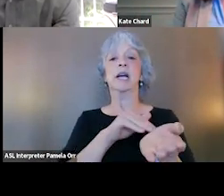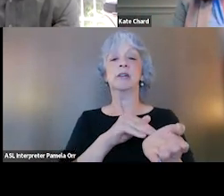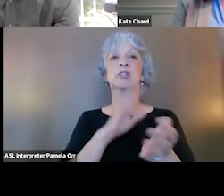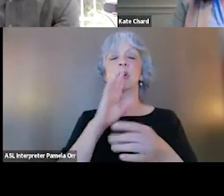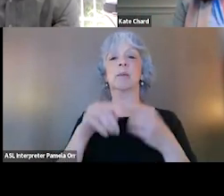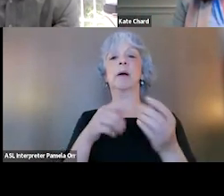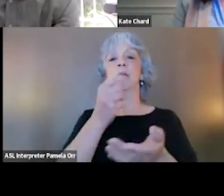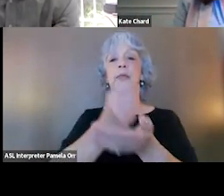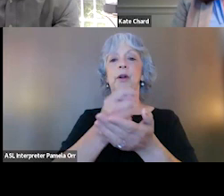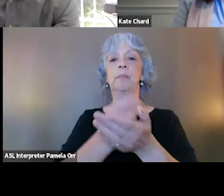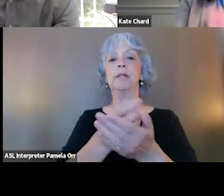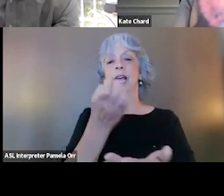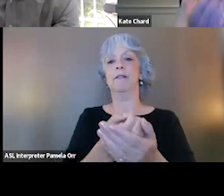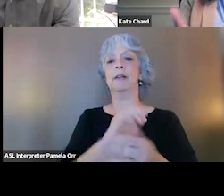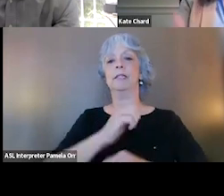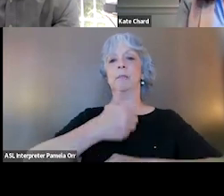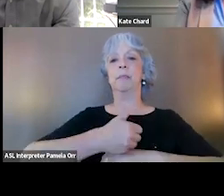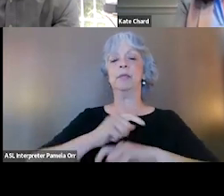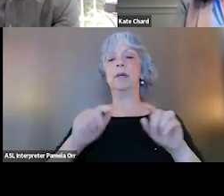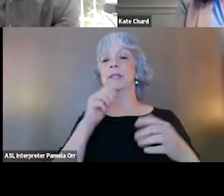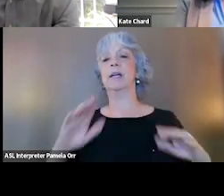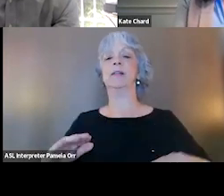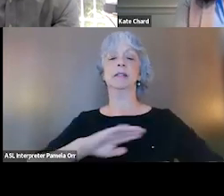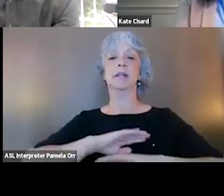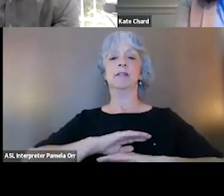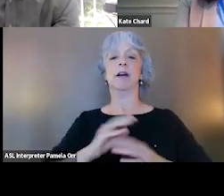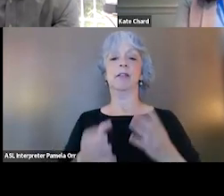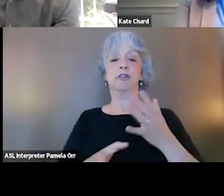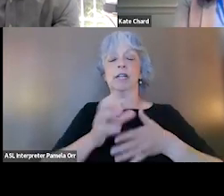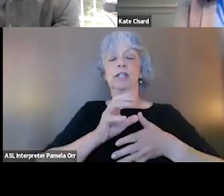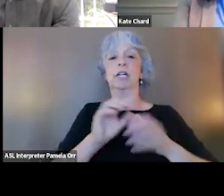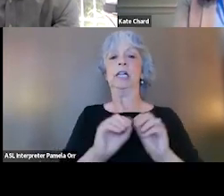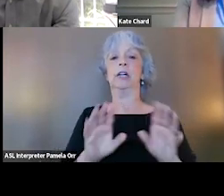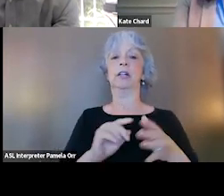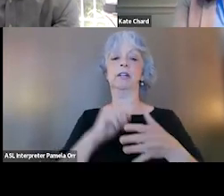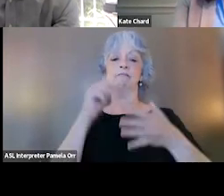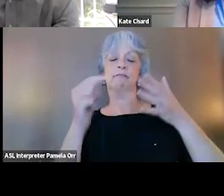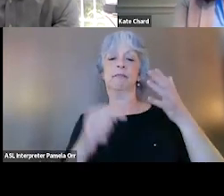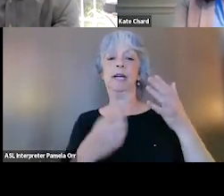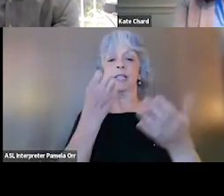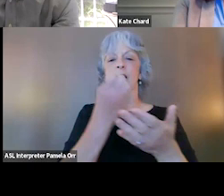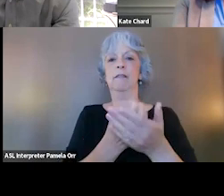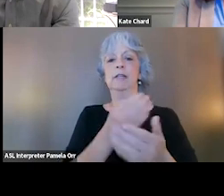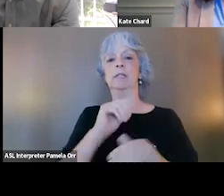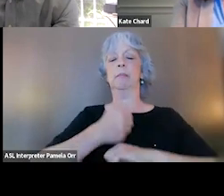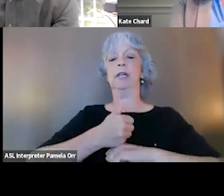as evidence-based when it actually doesn't meet the criteria very clearly outlined as an evidence-based treatment in the guidelines.